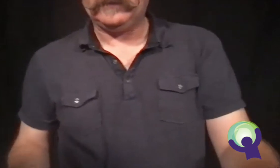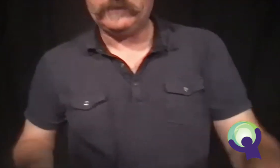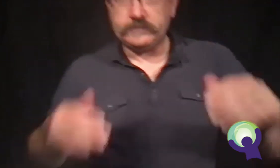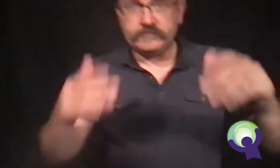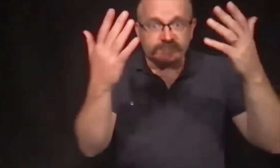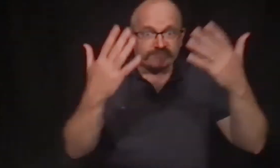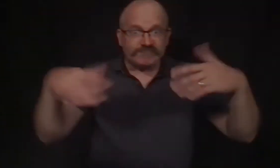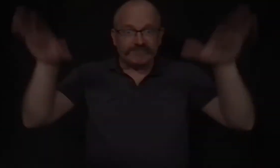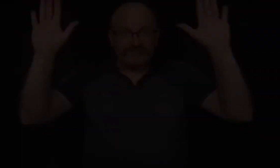The end.